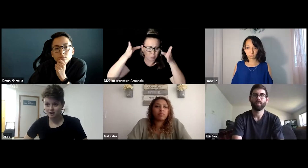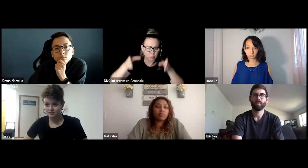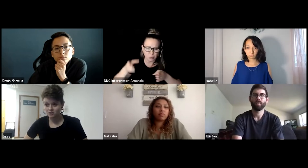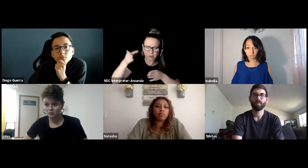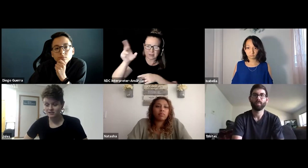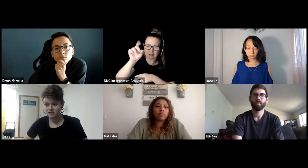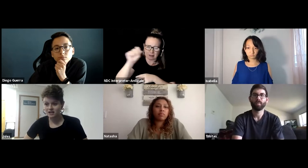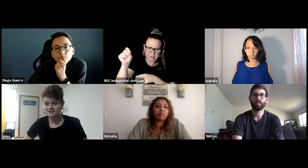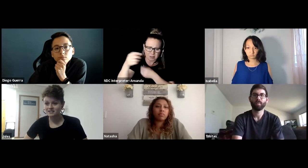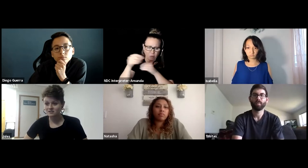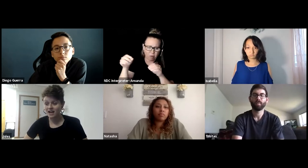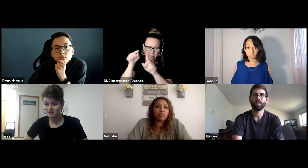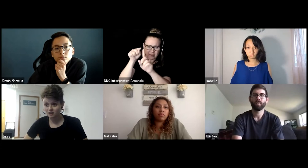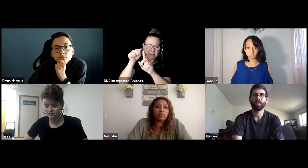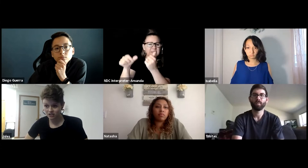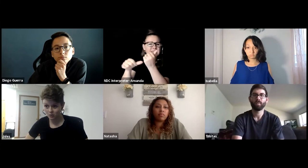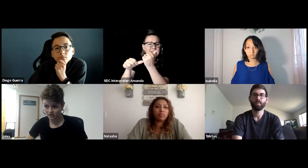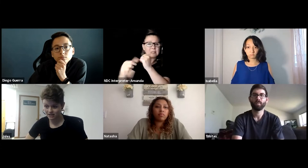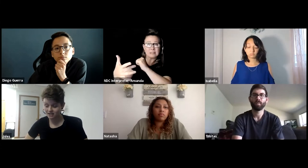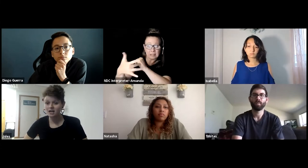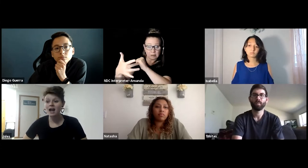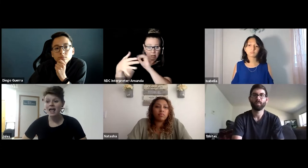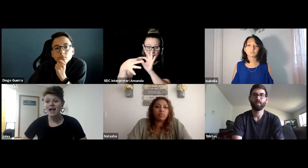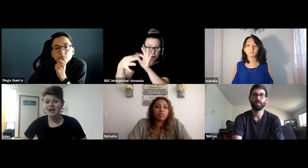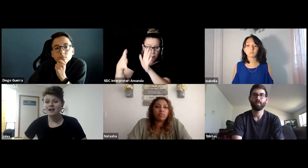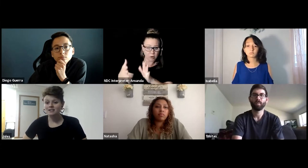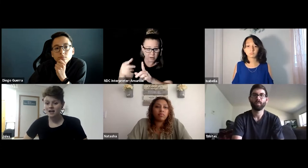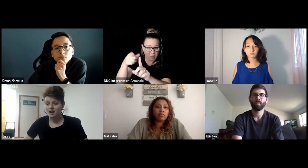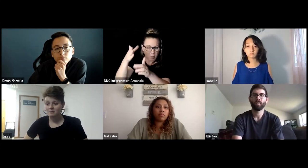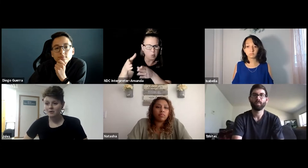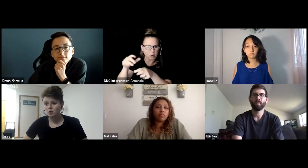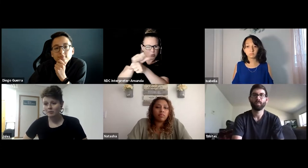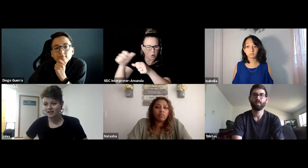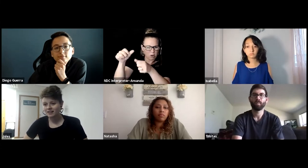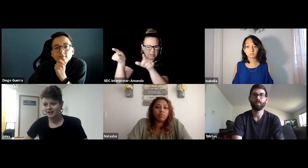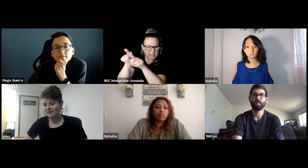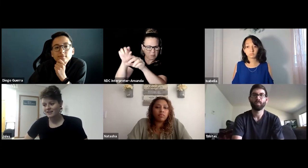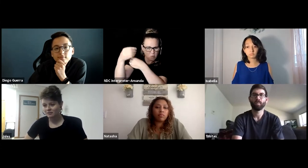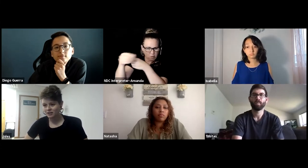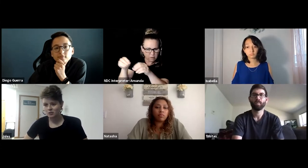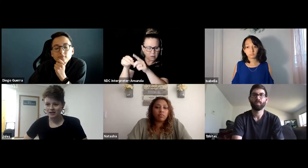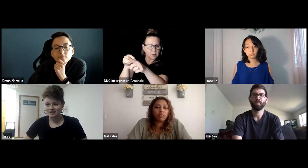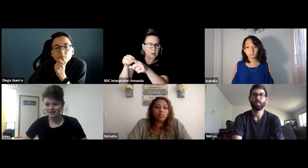office who's an assistive technology coordinator. And normally like they can't really do anything